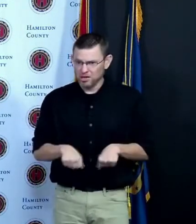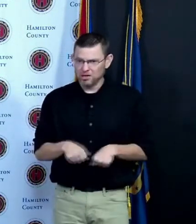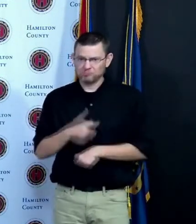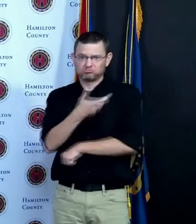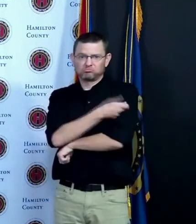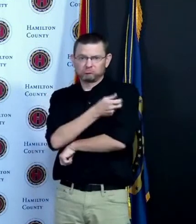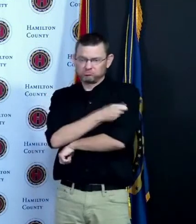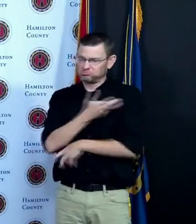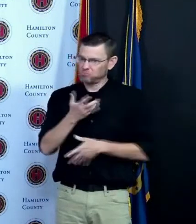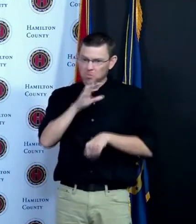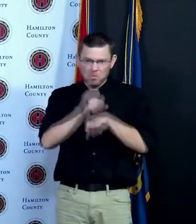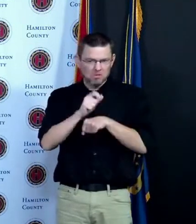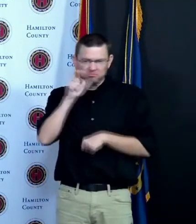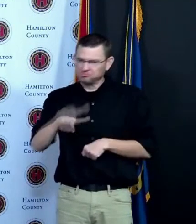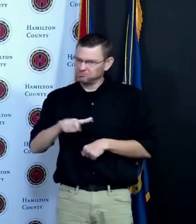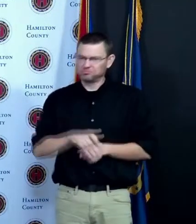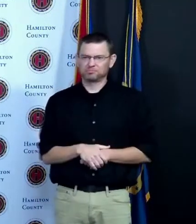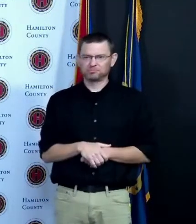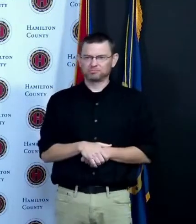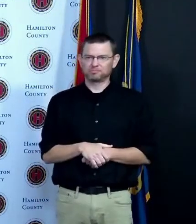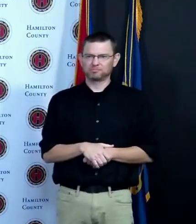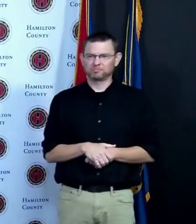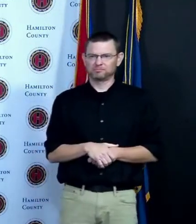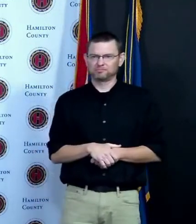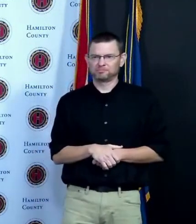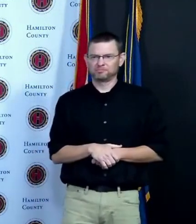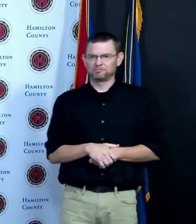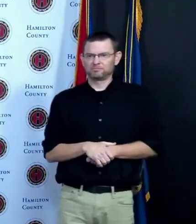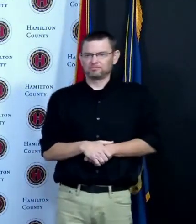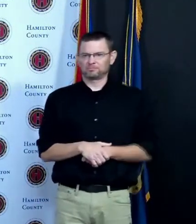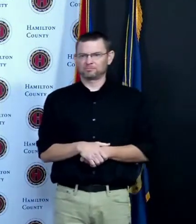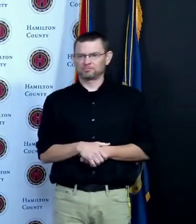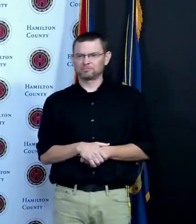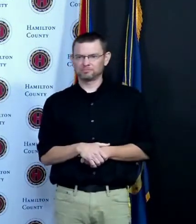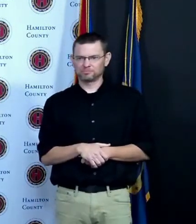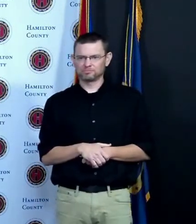that are open and delivering vaccine many of which are walk-ups you don't even need